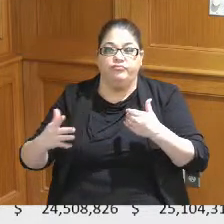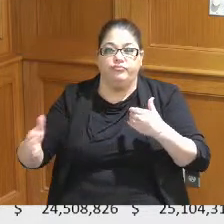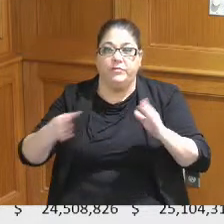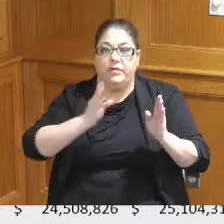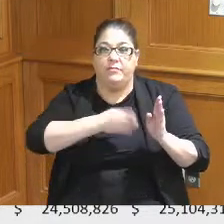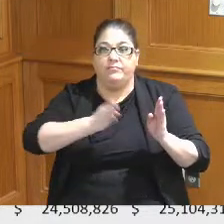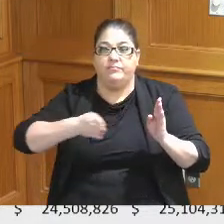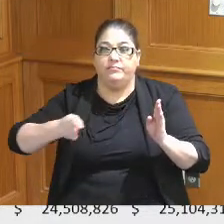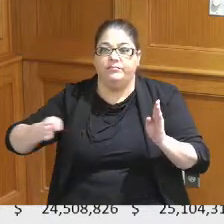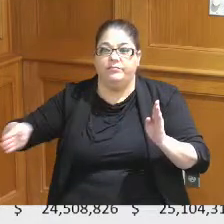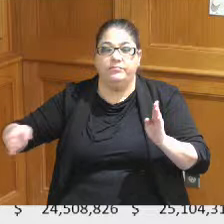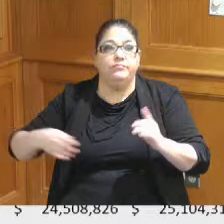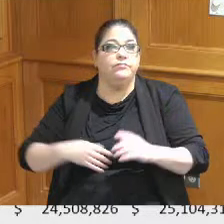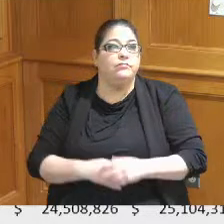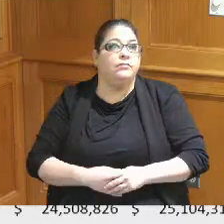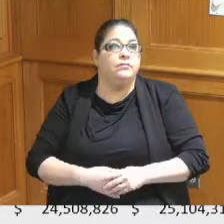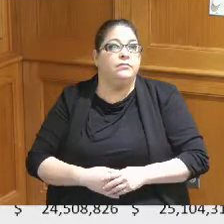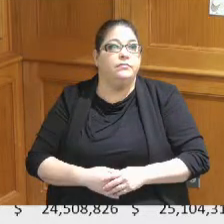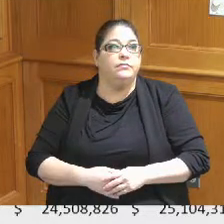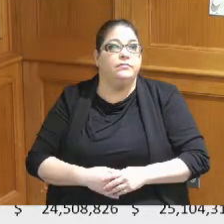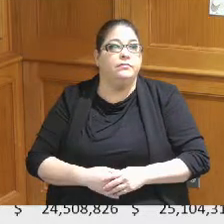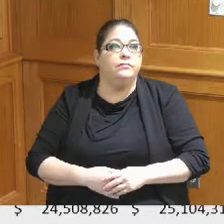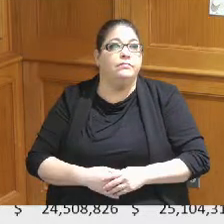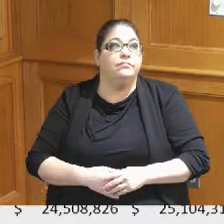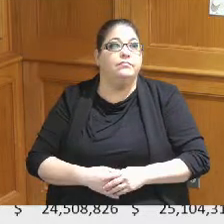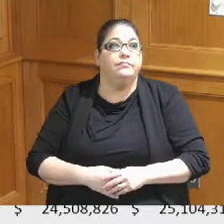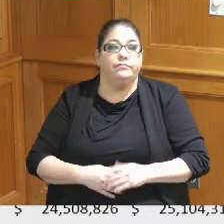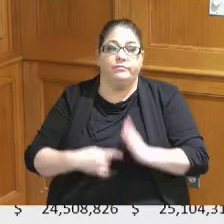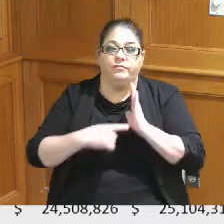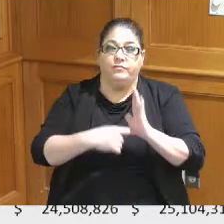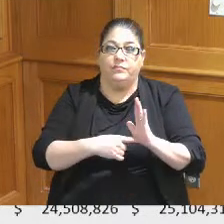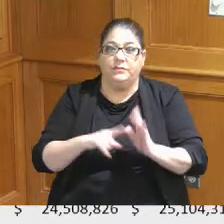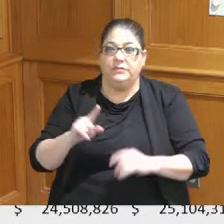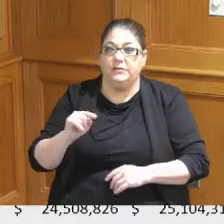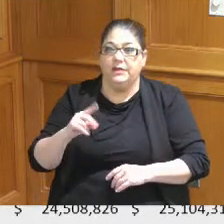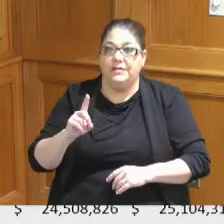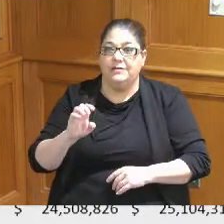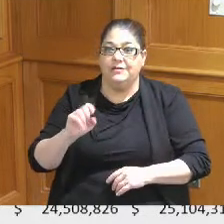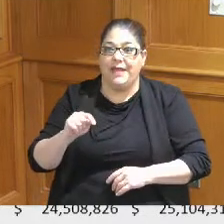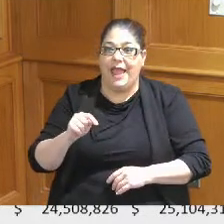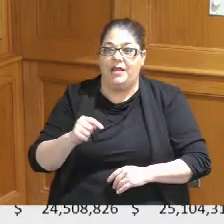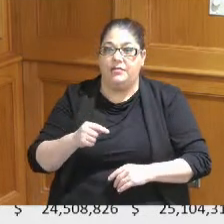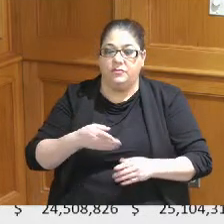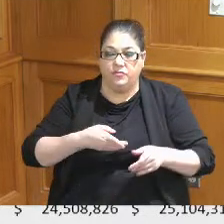and as you it also shows against that the various debt tranches it shows and these